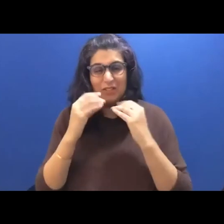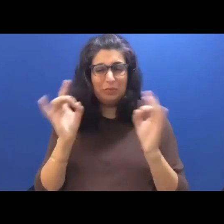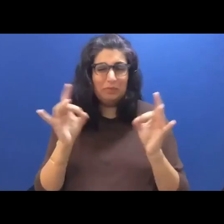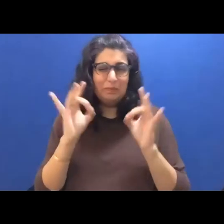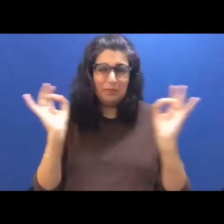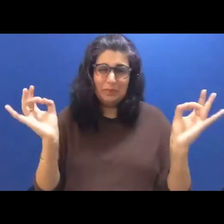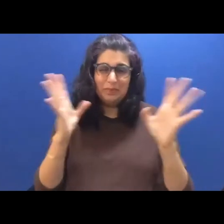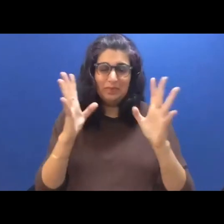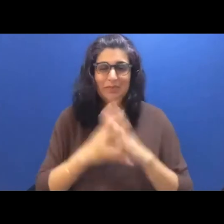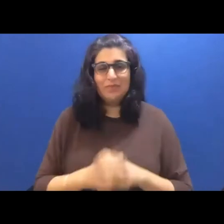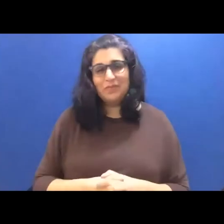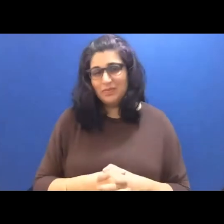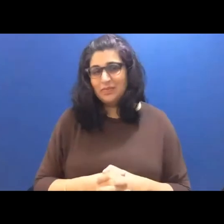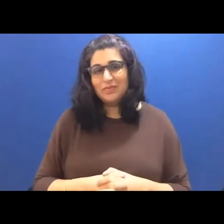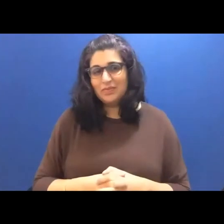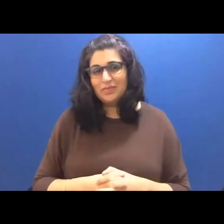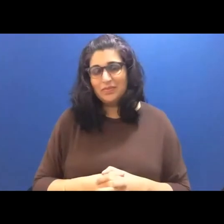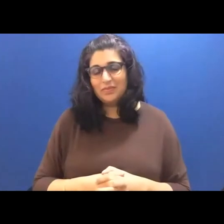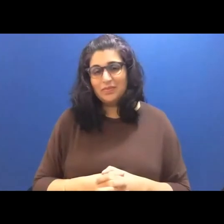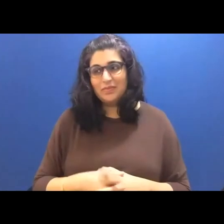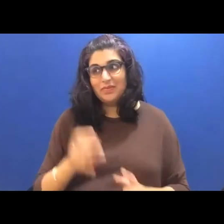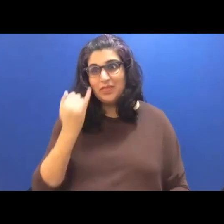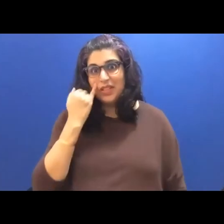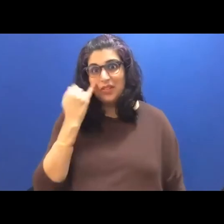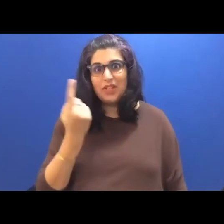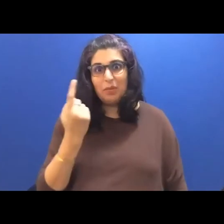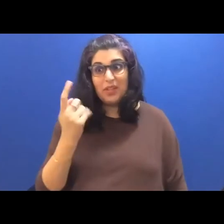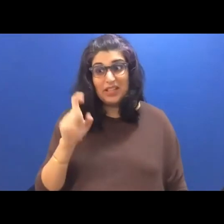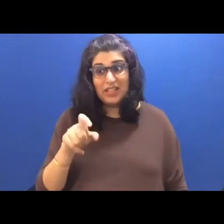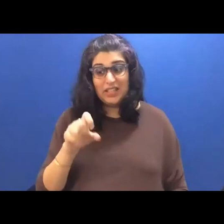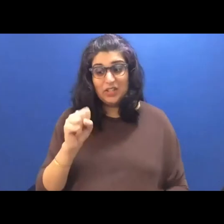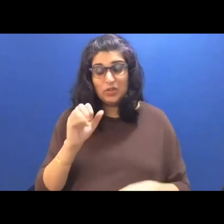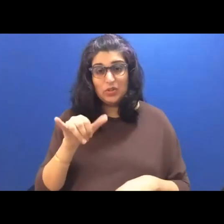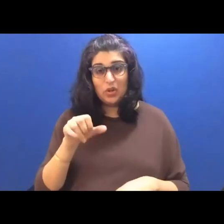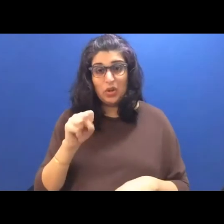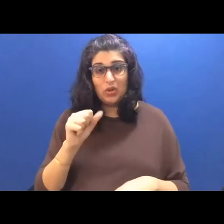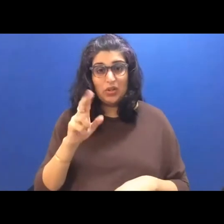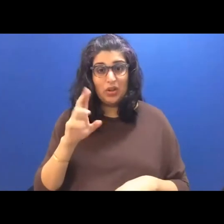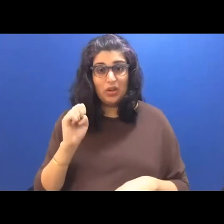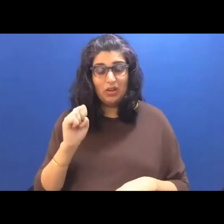dead with something that needed soy sauce I couldn't have been less remarkable couldn't